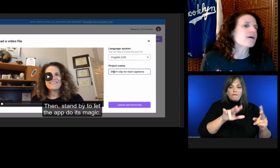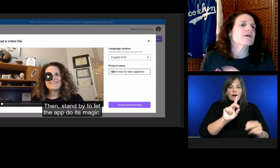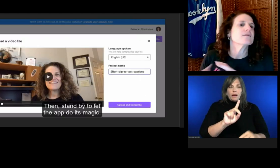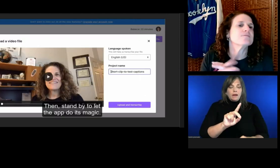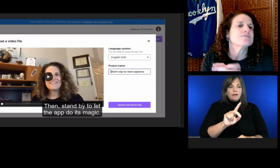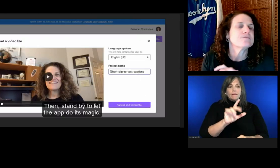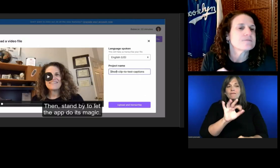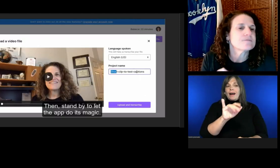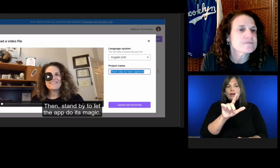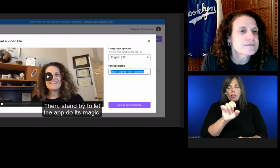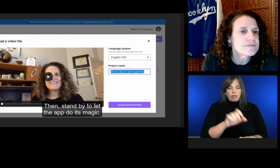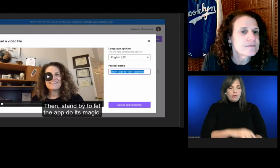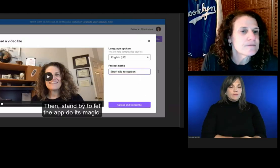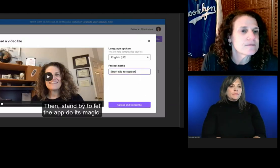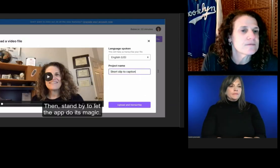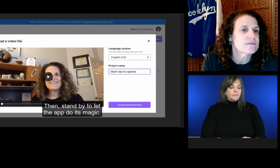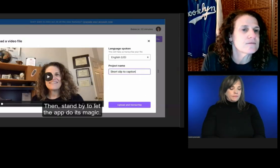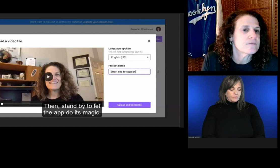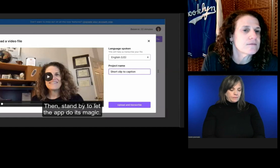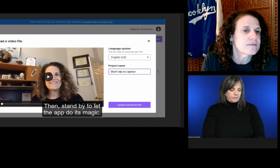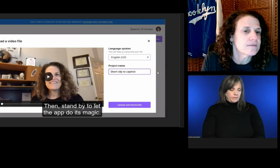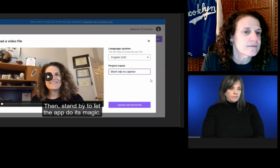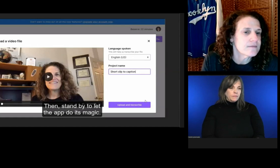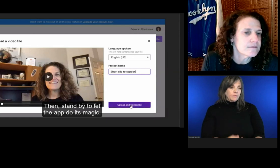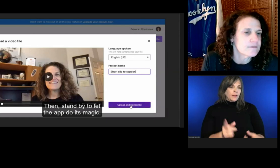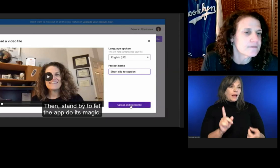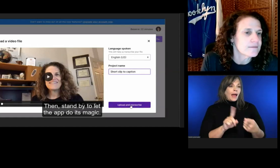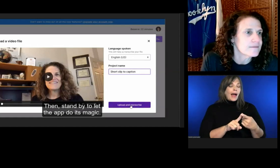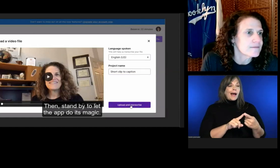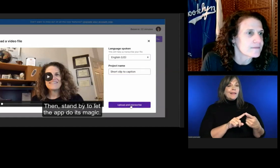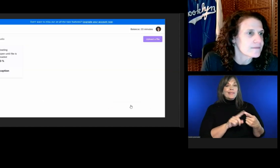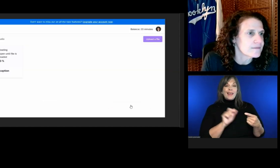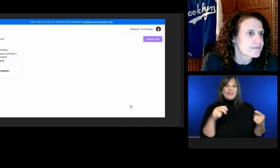Then stand by to let the app do its magic.